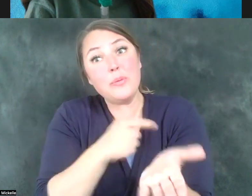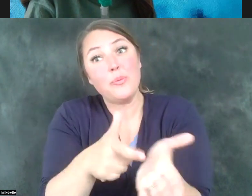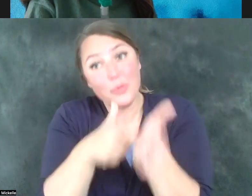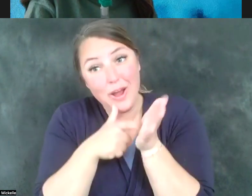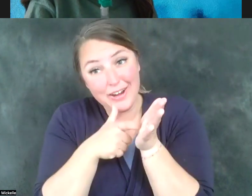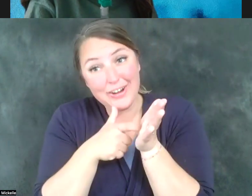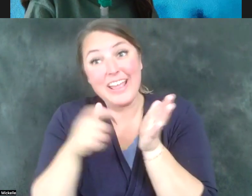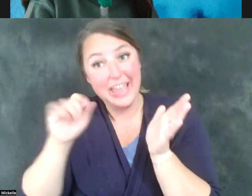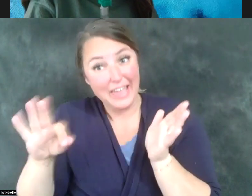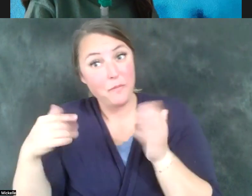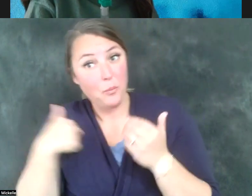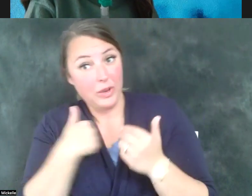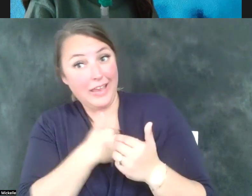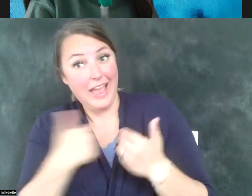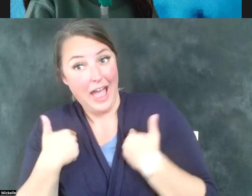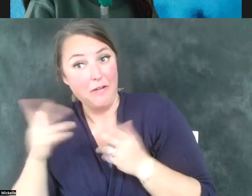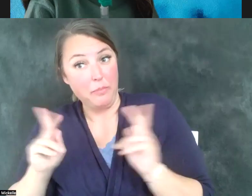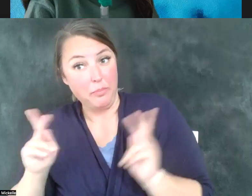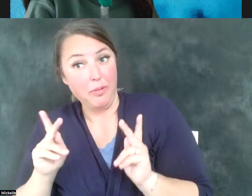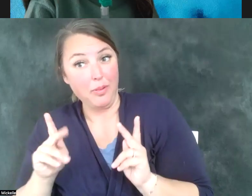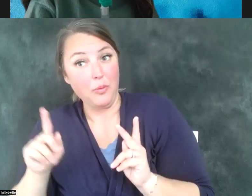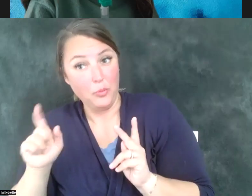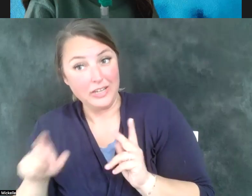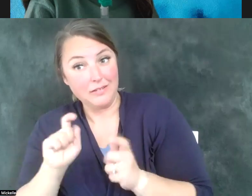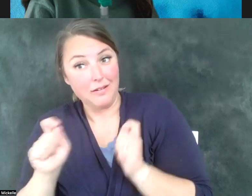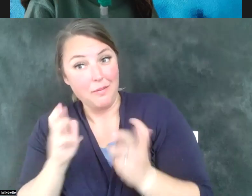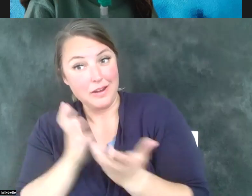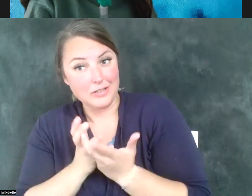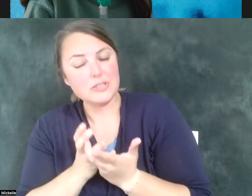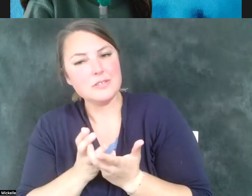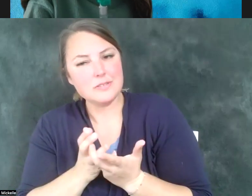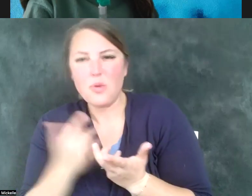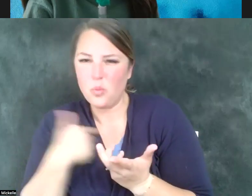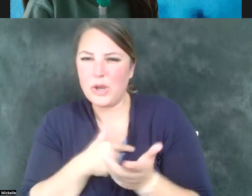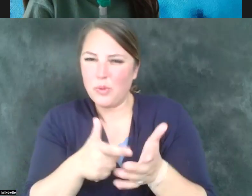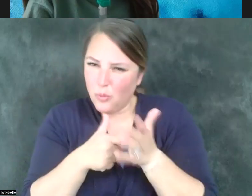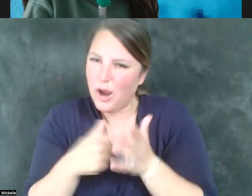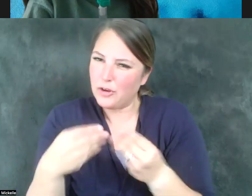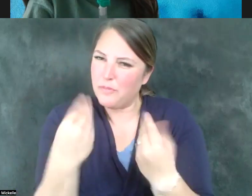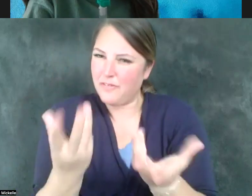to require it, that you accommodate, make reasonable accommodations for individuals who are working with disabilities.